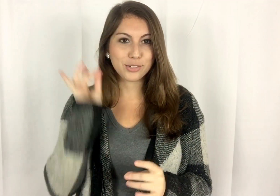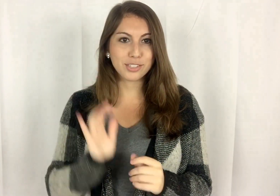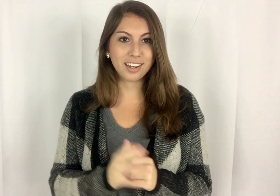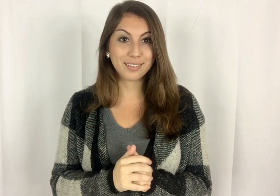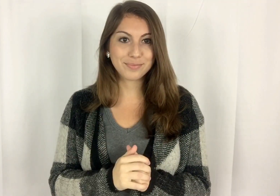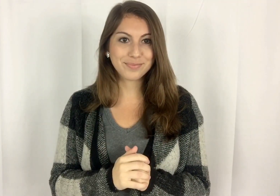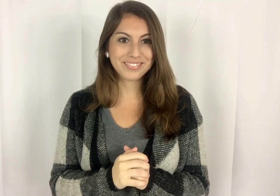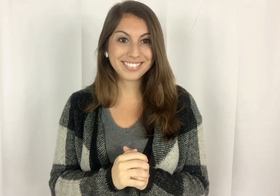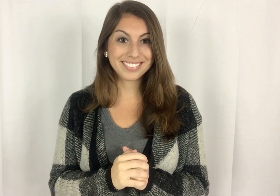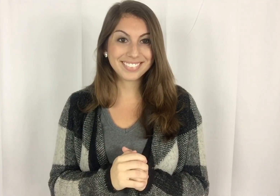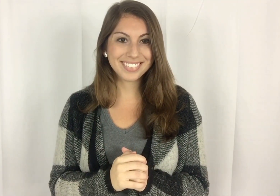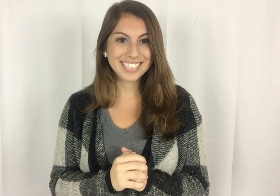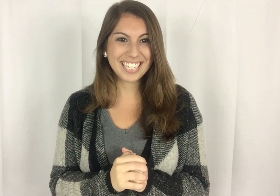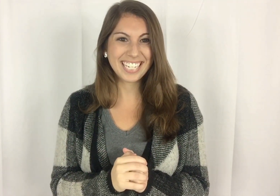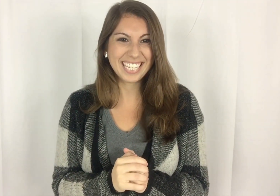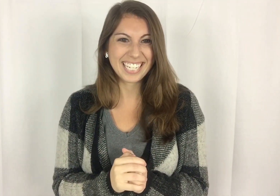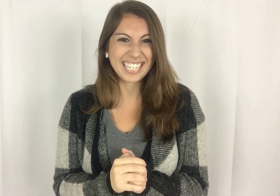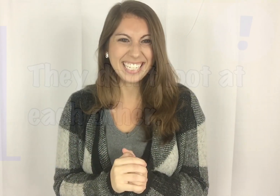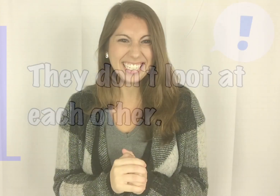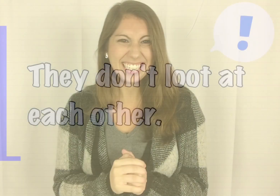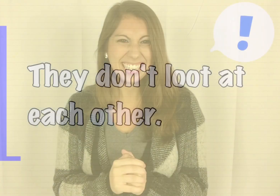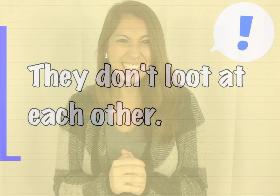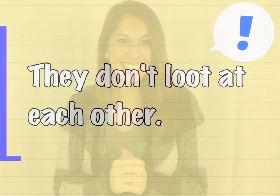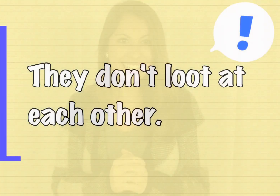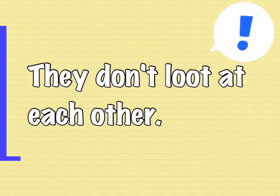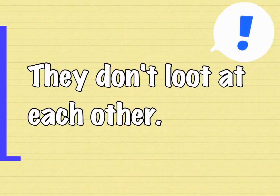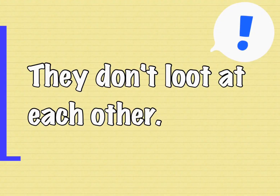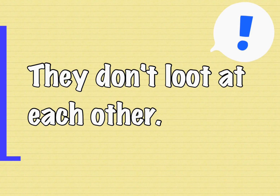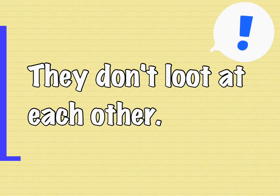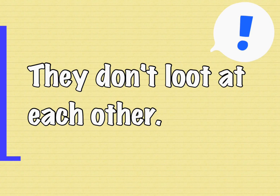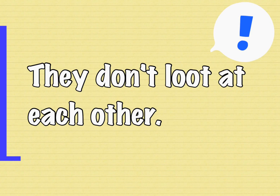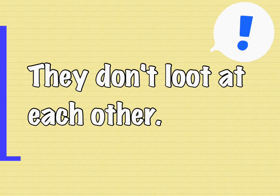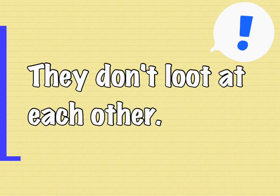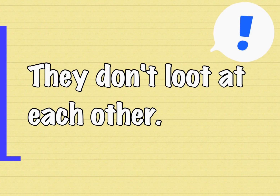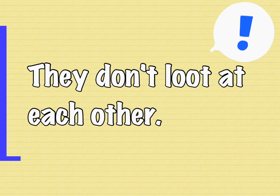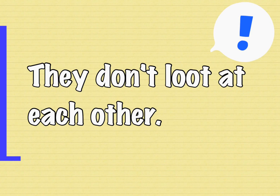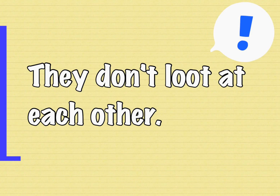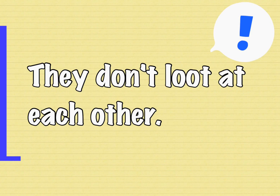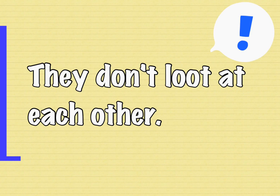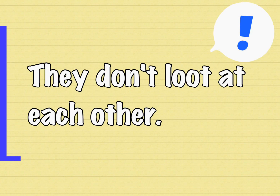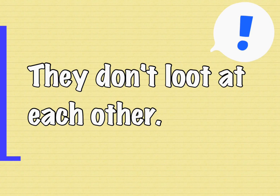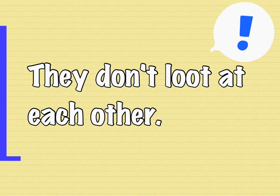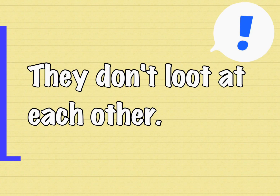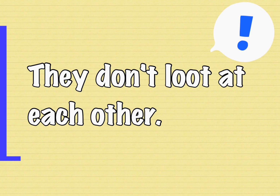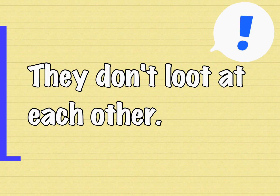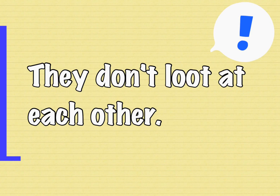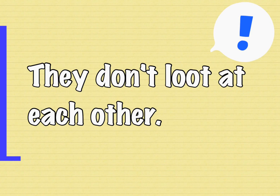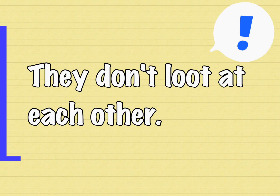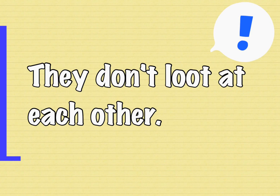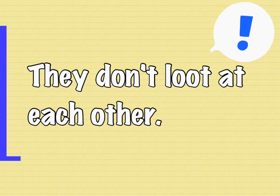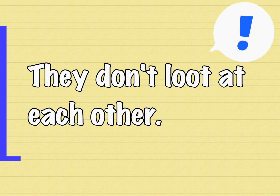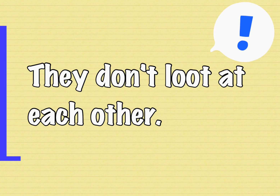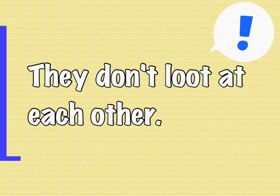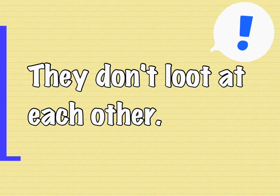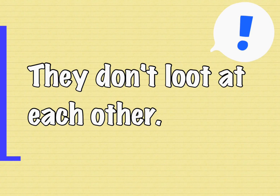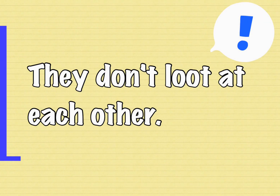interesting!